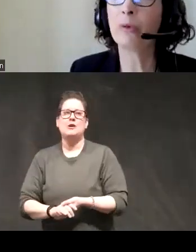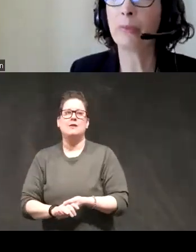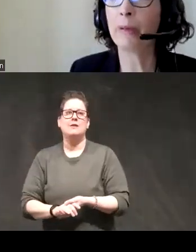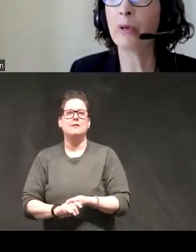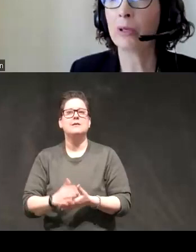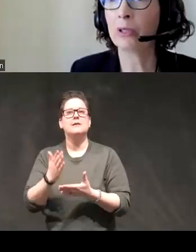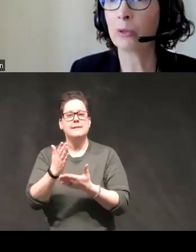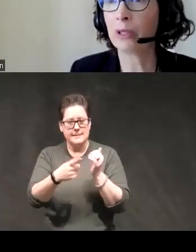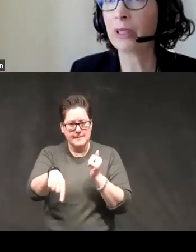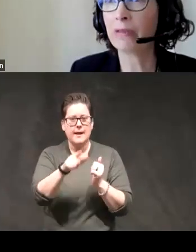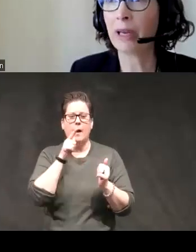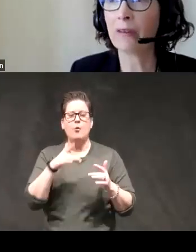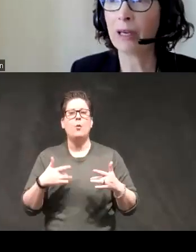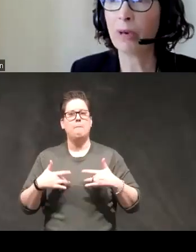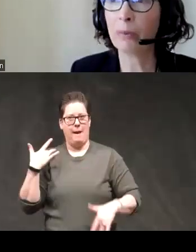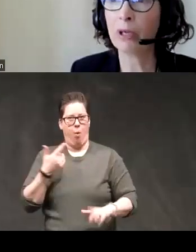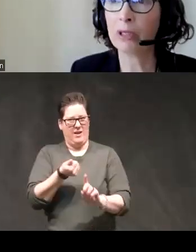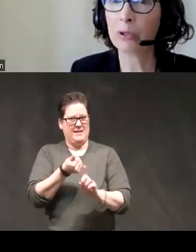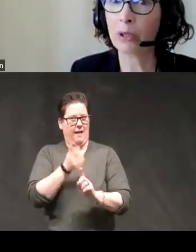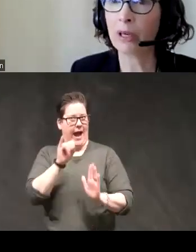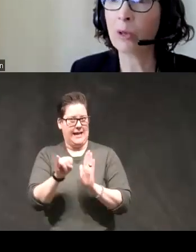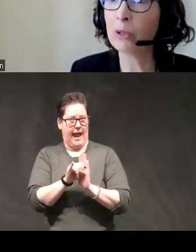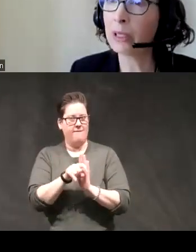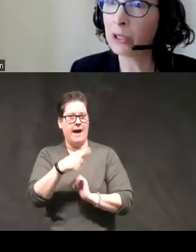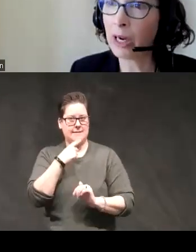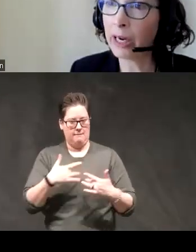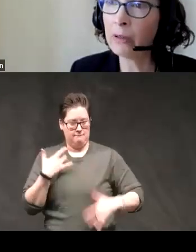with bipolar disorder self-identified bipolar disorder enrolled in the trial